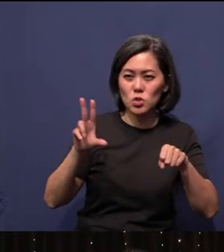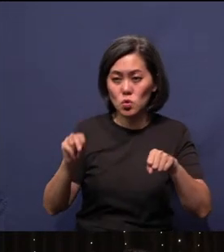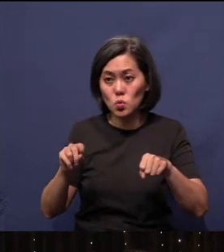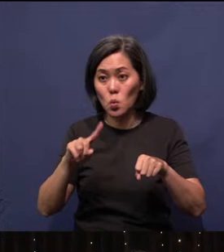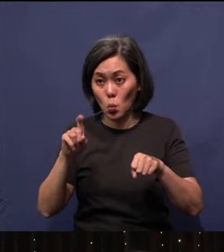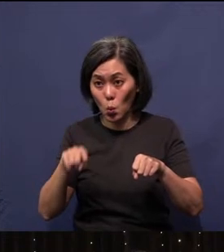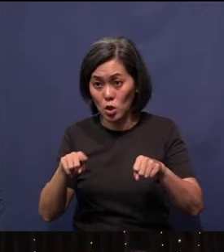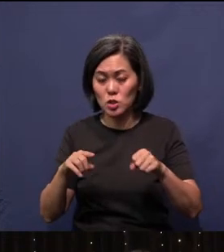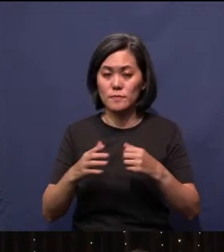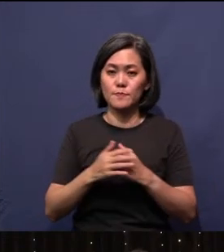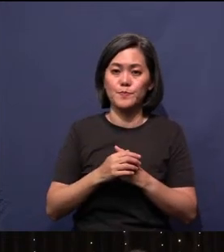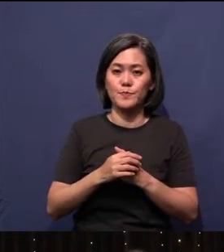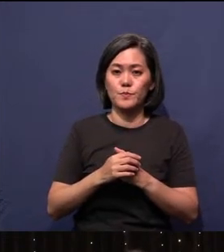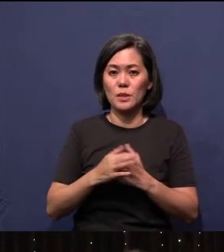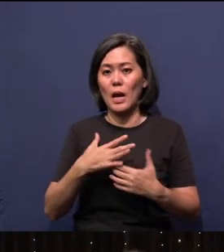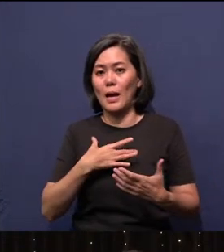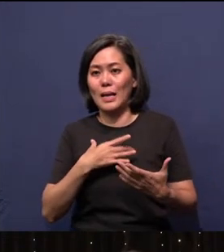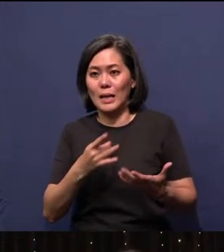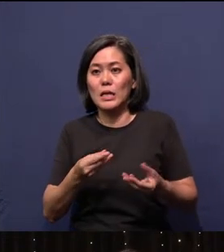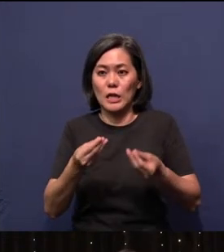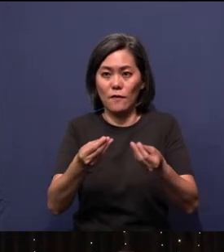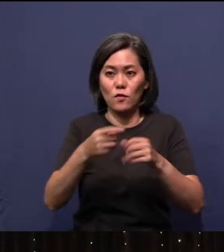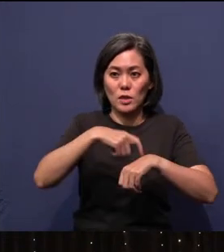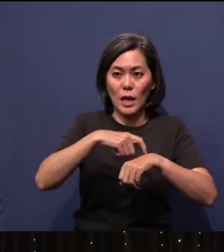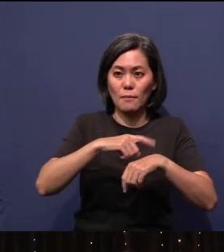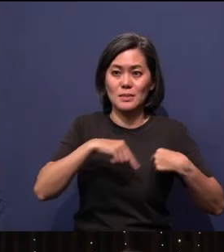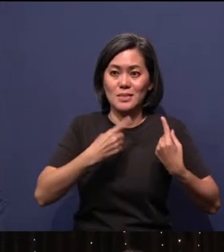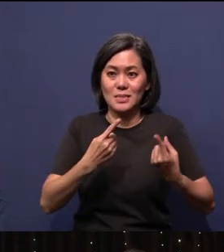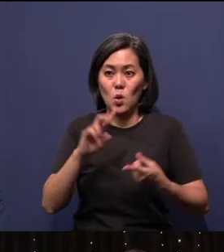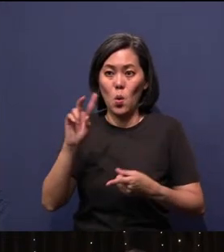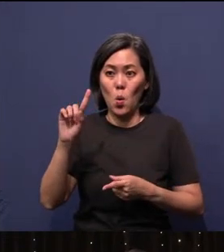So if I would like to give you this time, since it's only three questions, yes and